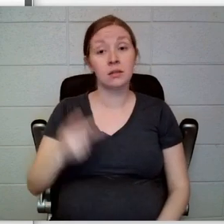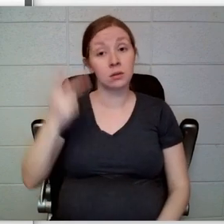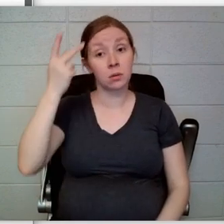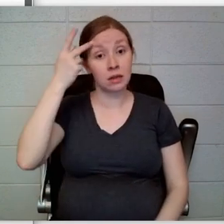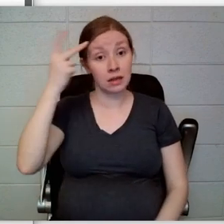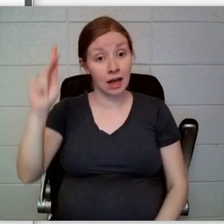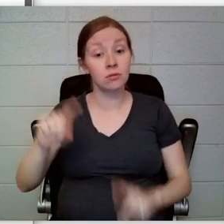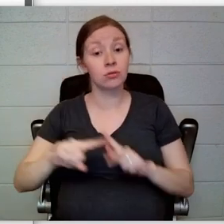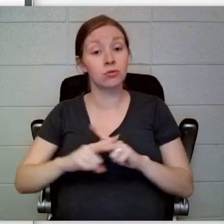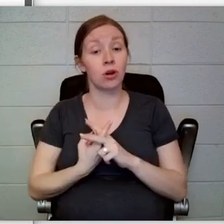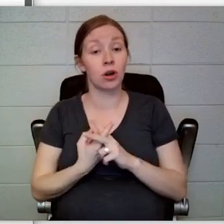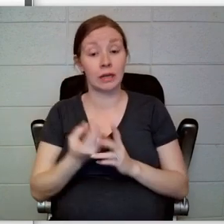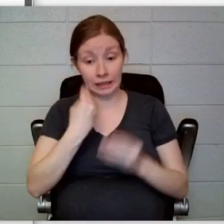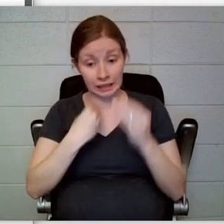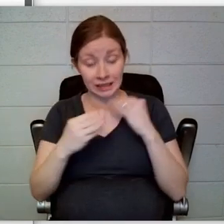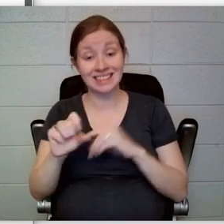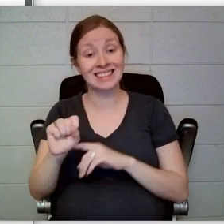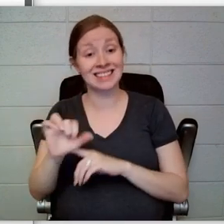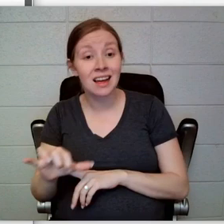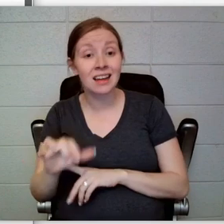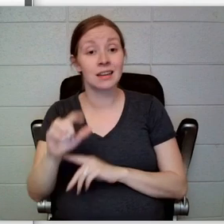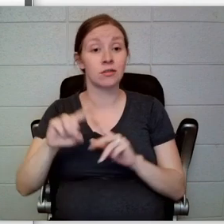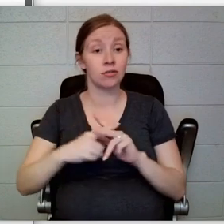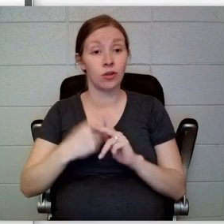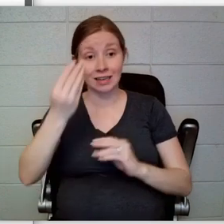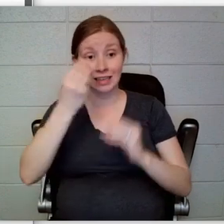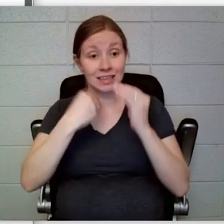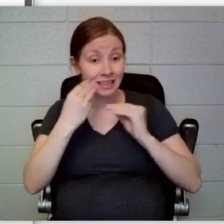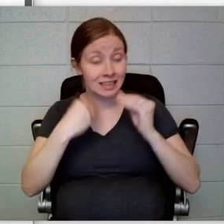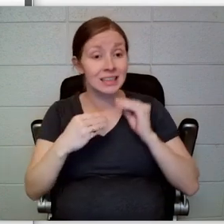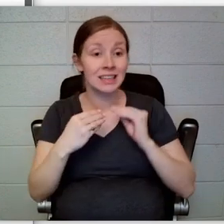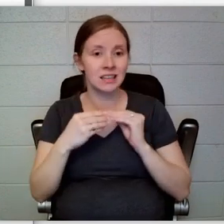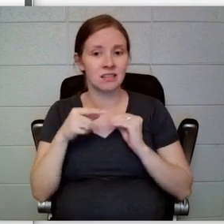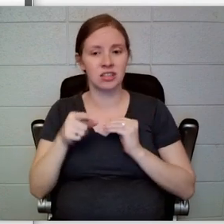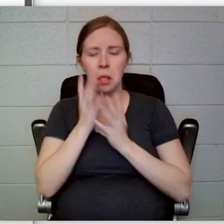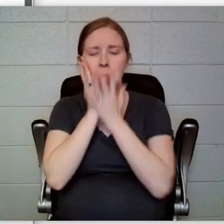as did Sunny, who got oatmeal and raspberries all over her face.